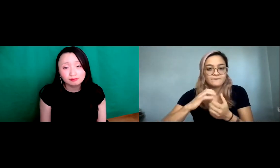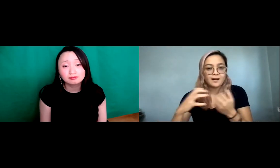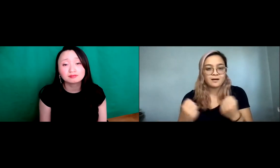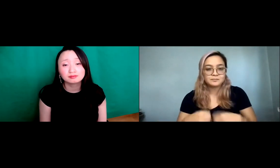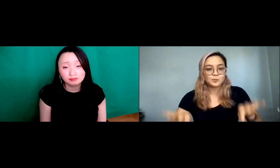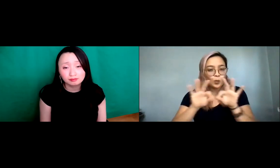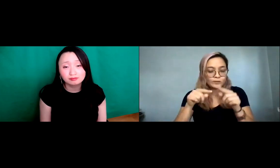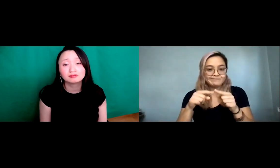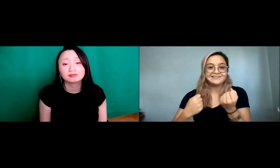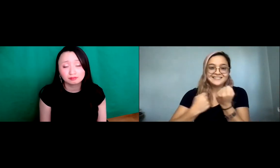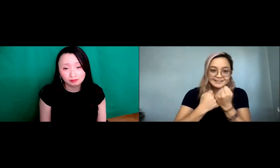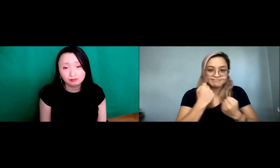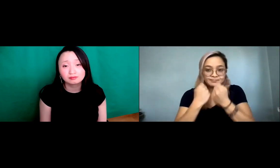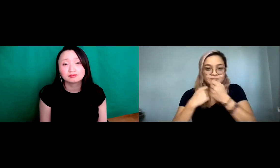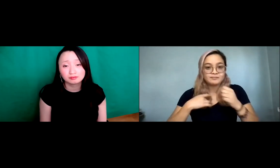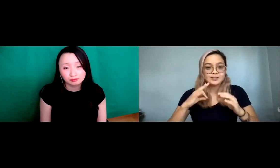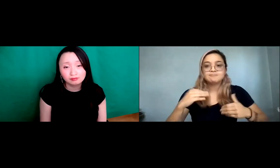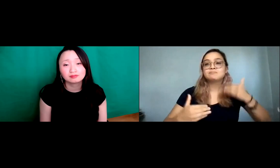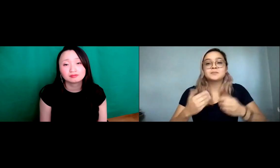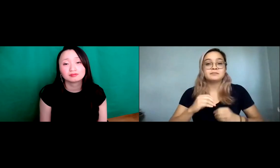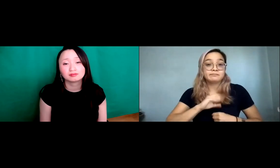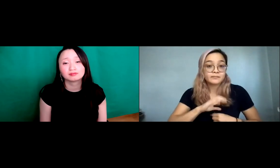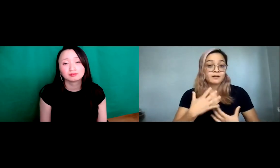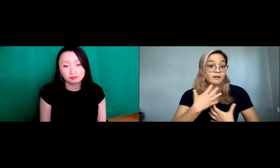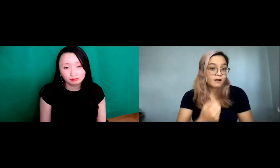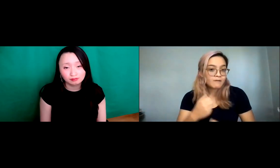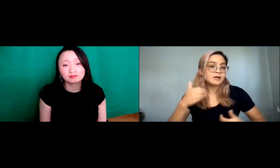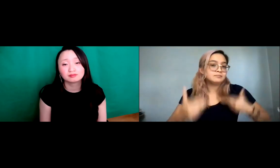that causes the lack of the support system occasionally and it's important to support